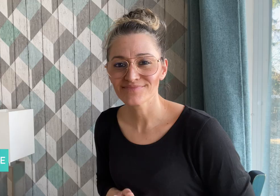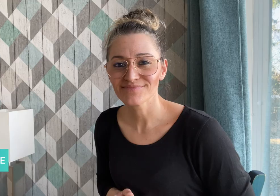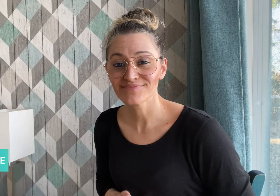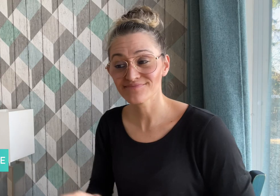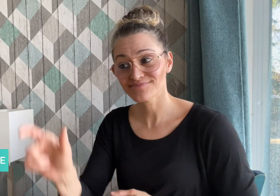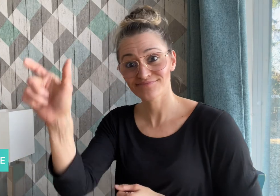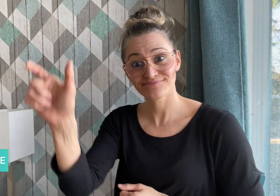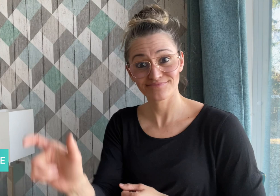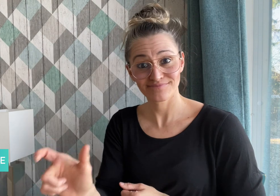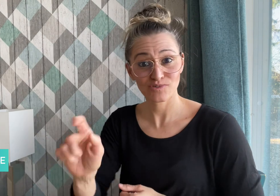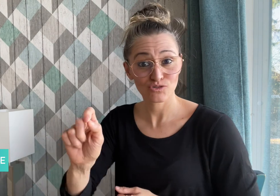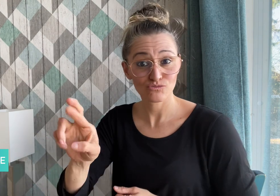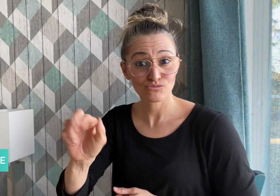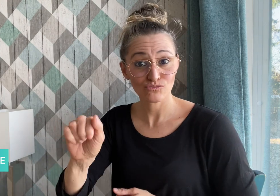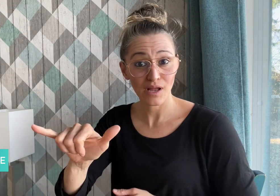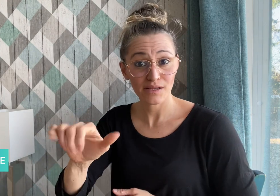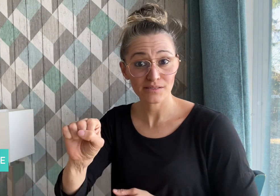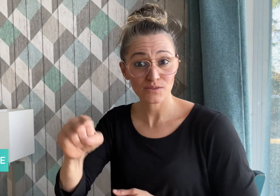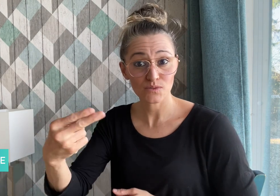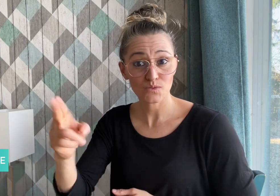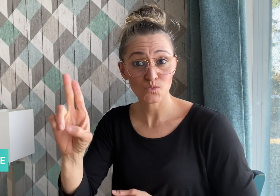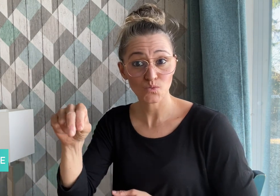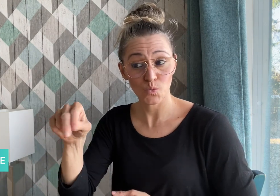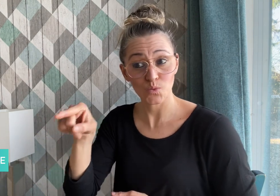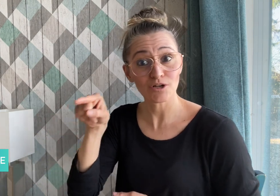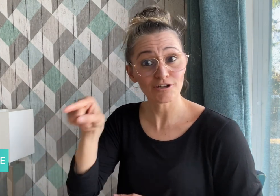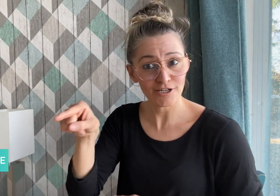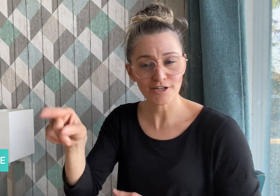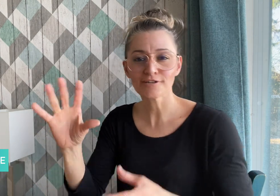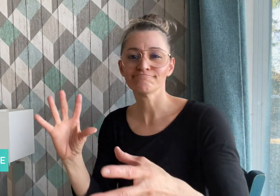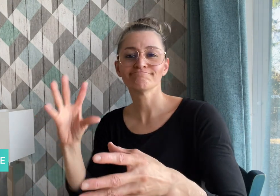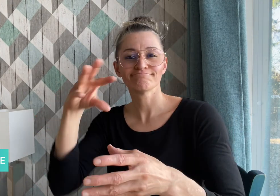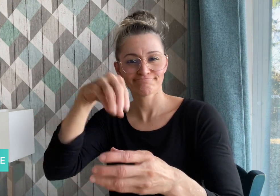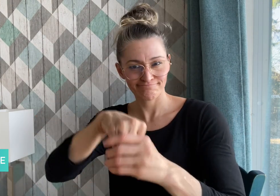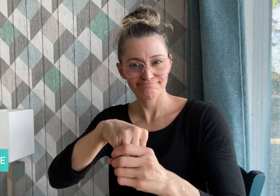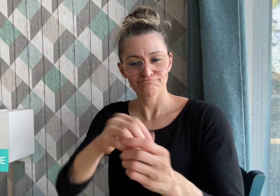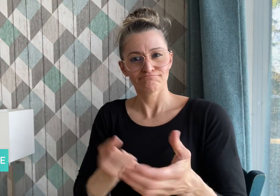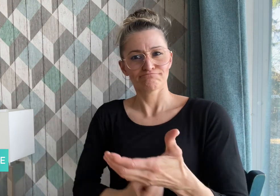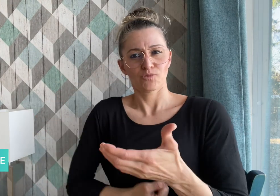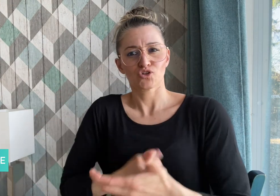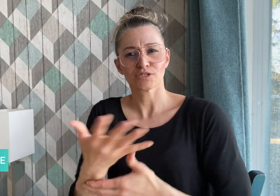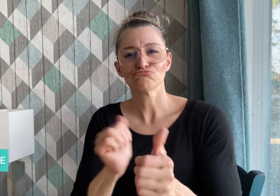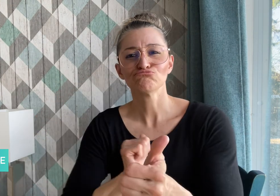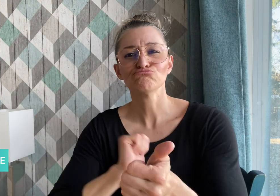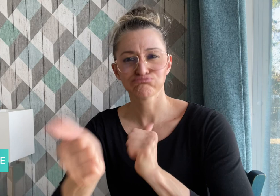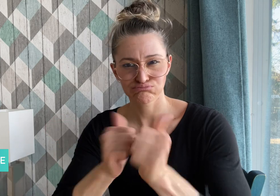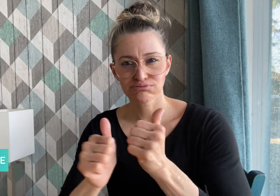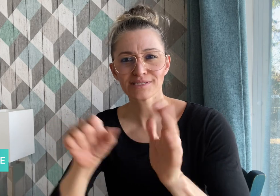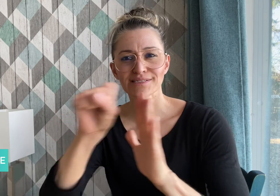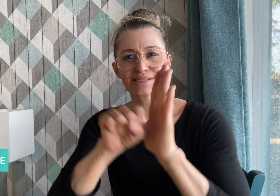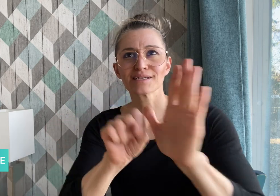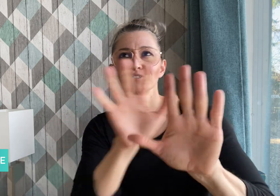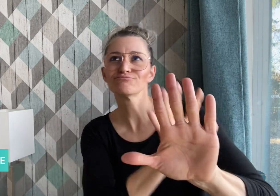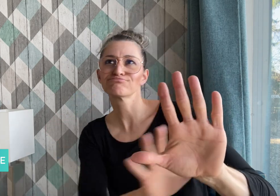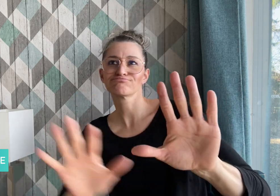Trayshun competed against 10 other students before winning